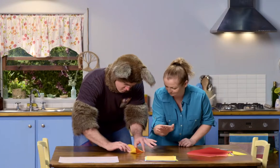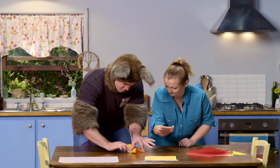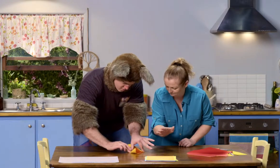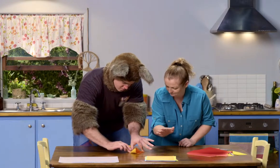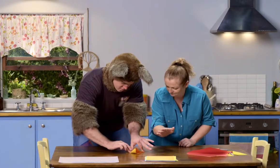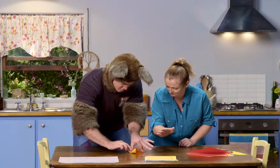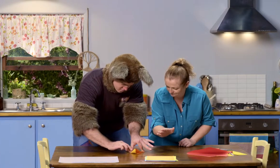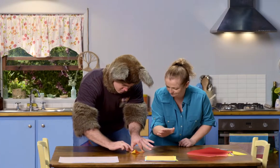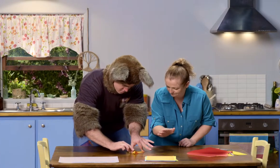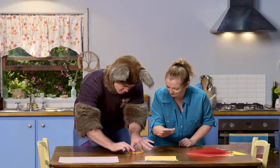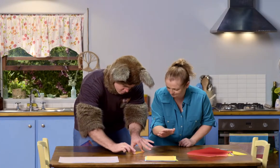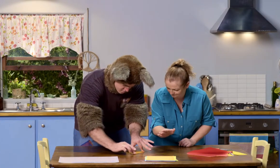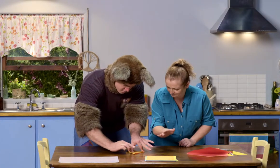Press it down.